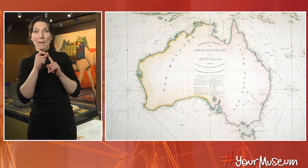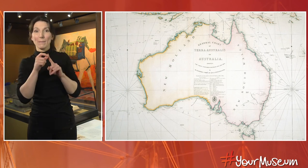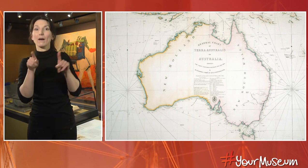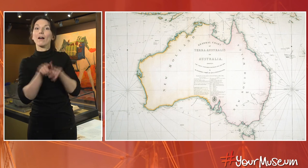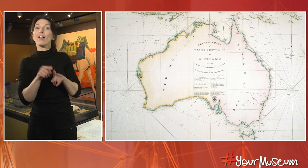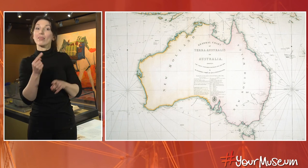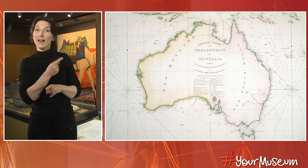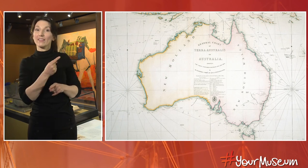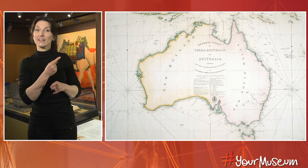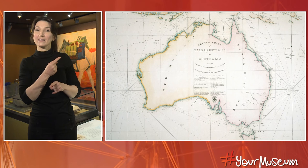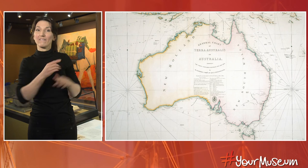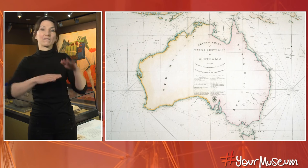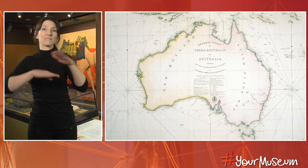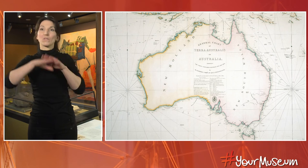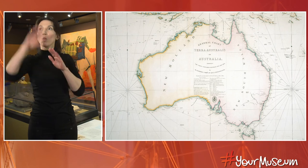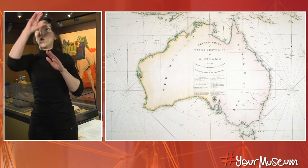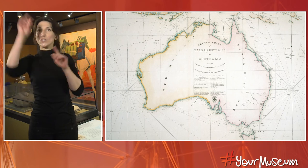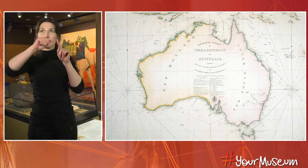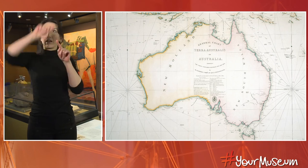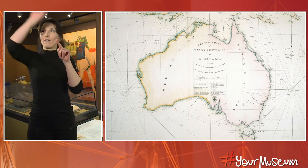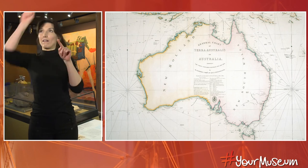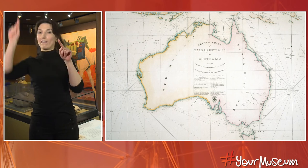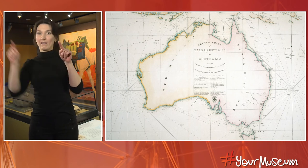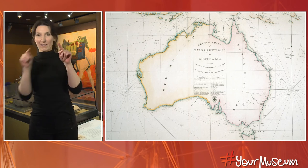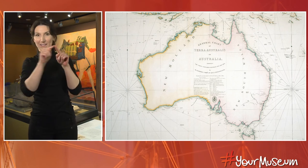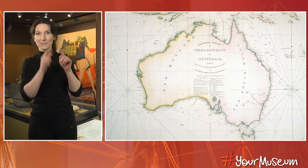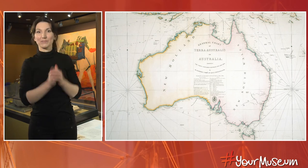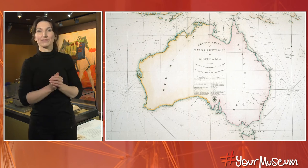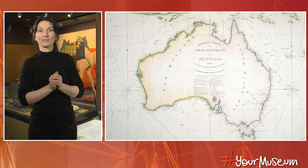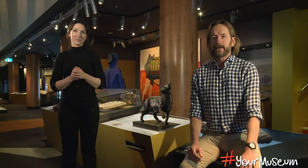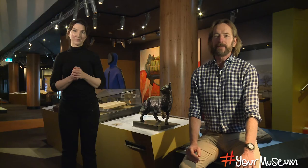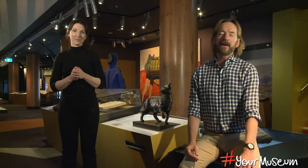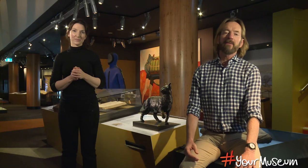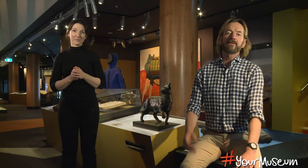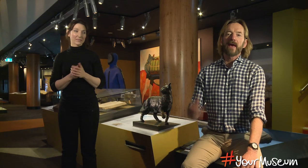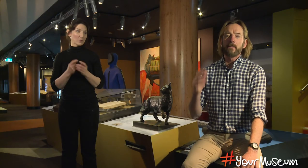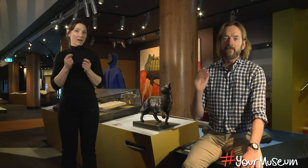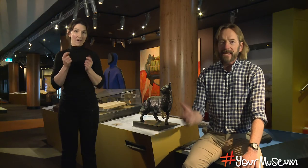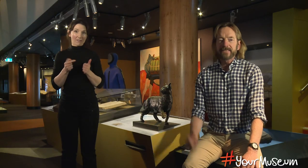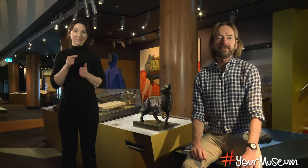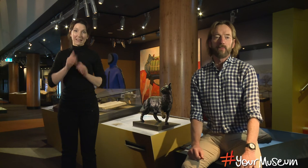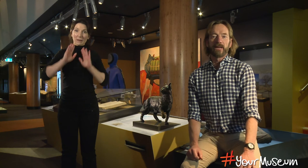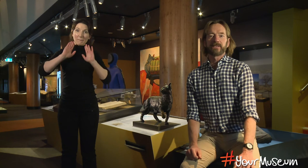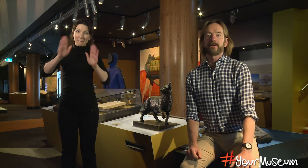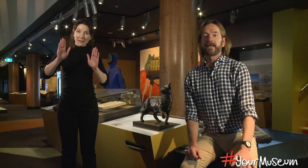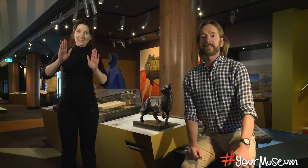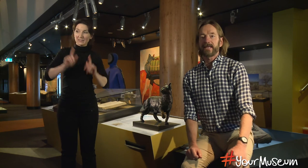coastline of this country. Even after that amazing voyage they stayed together